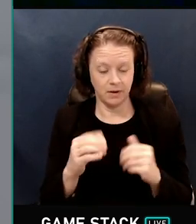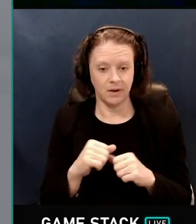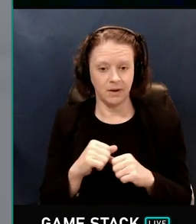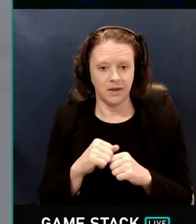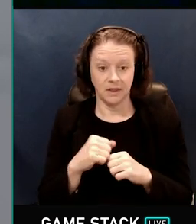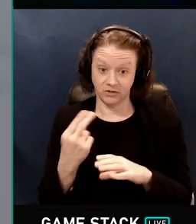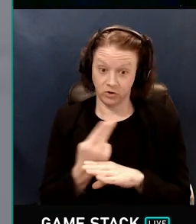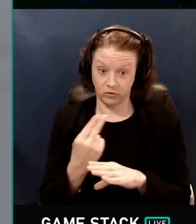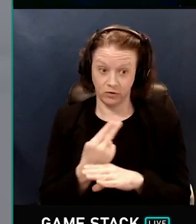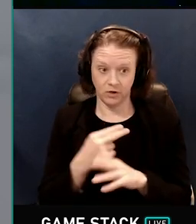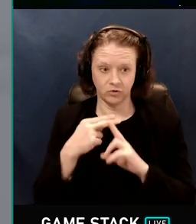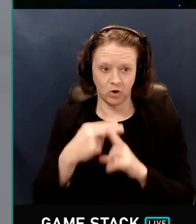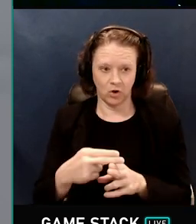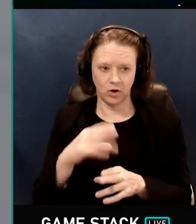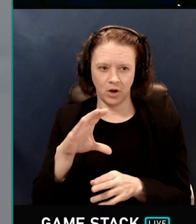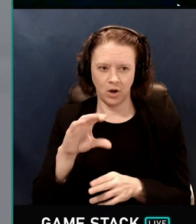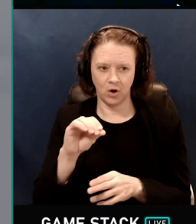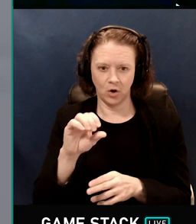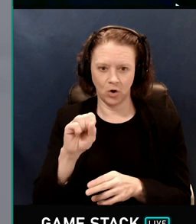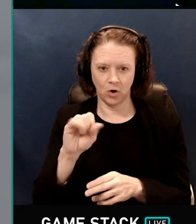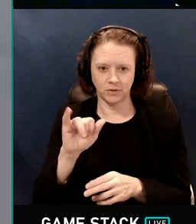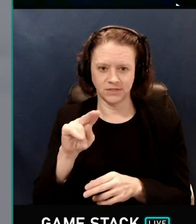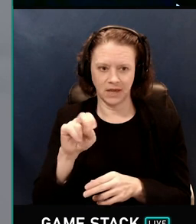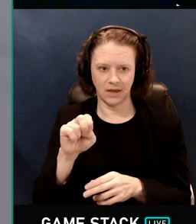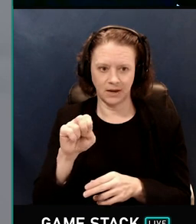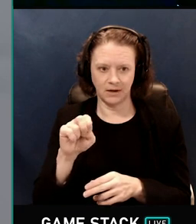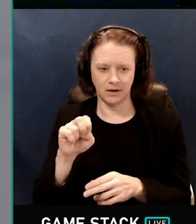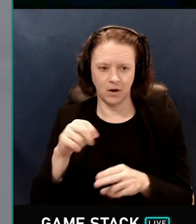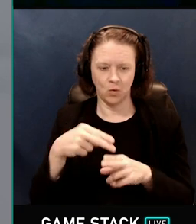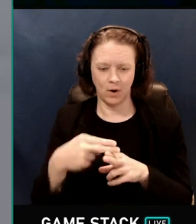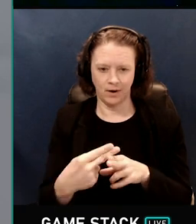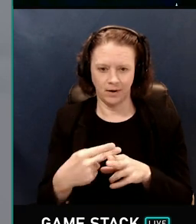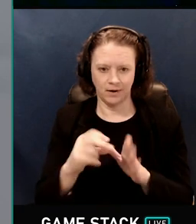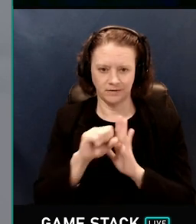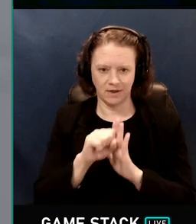that's actually useful, is called cosine weighted sampling.